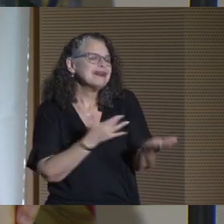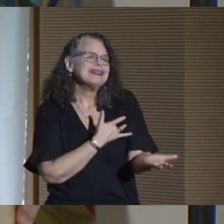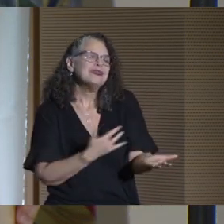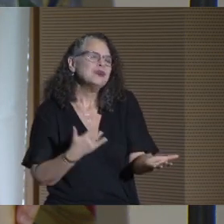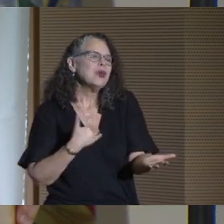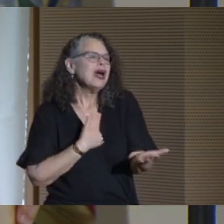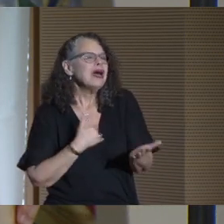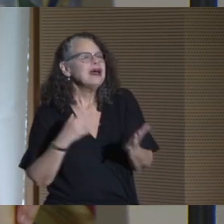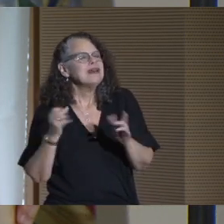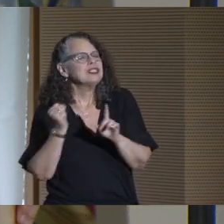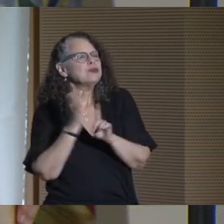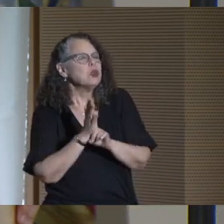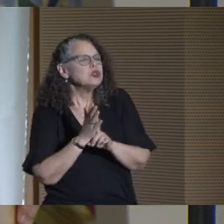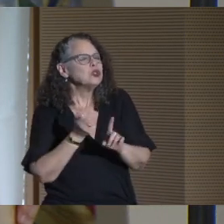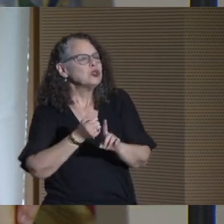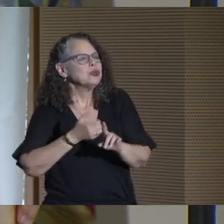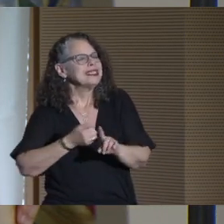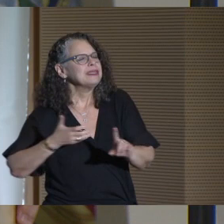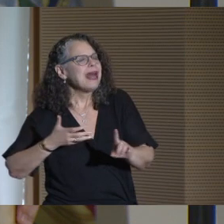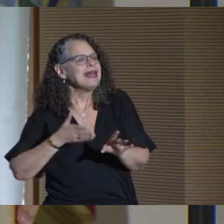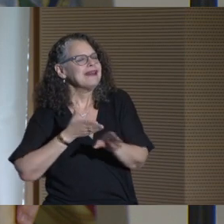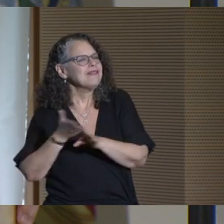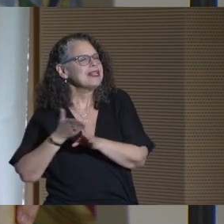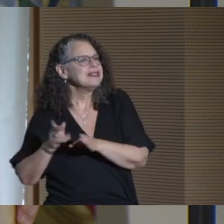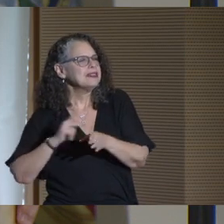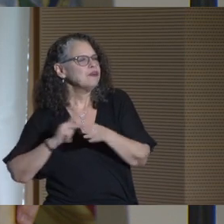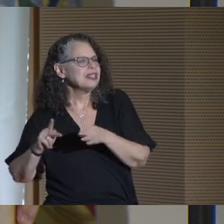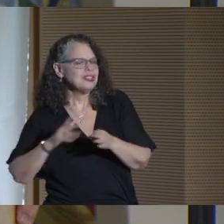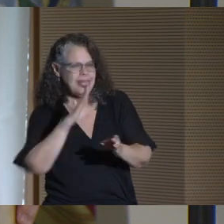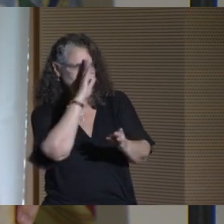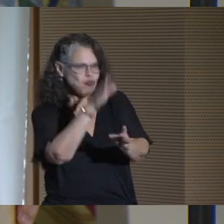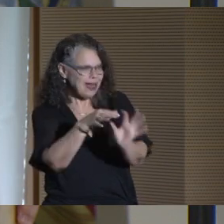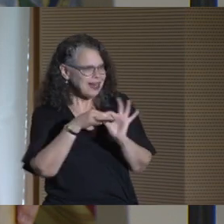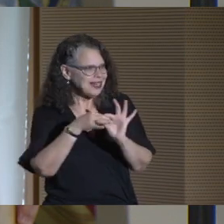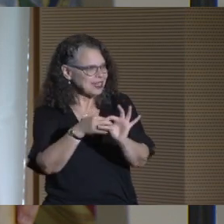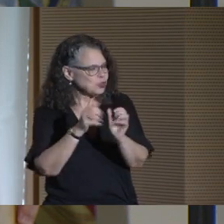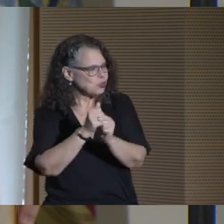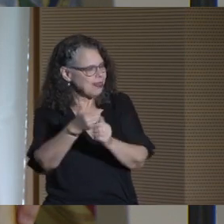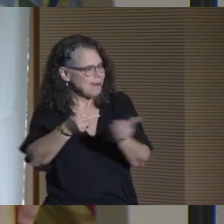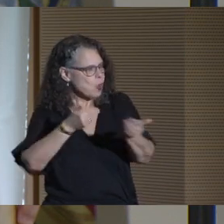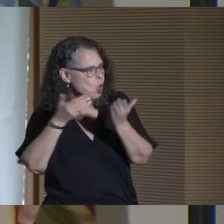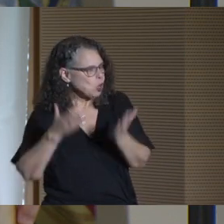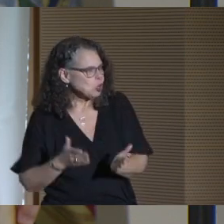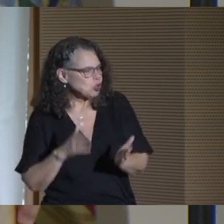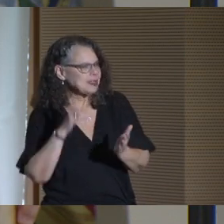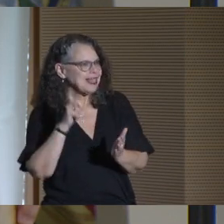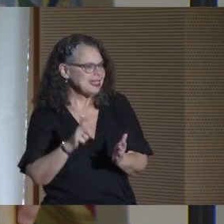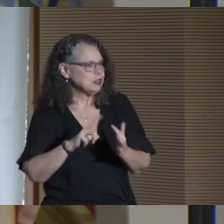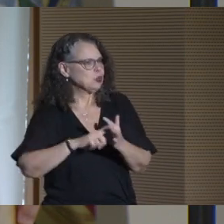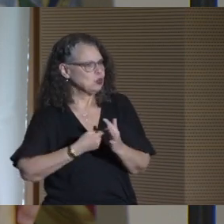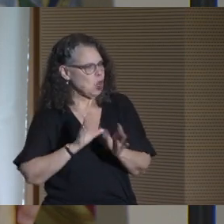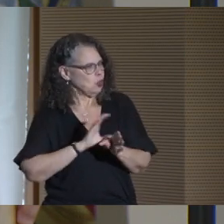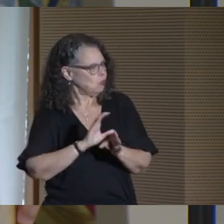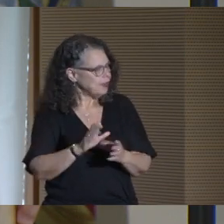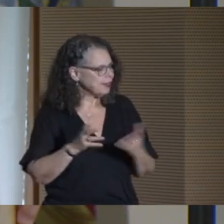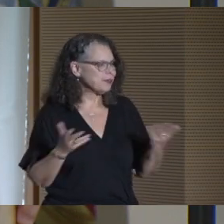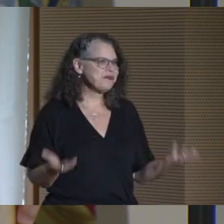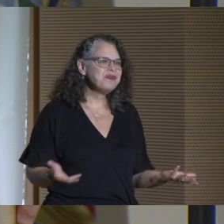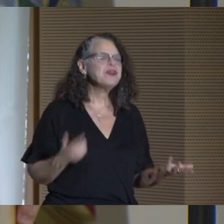to expanding fields or professions and the direct connections to employers that they need to begin their careers.